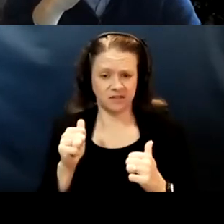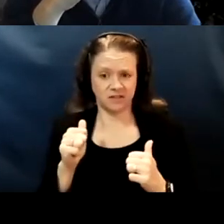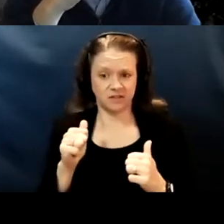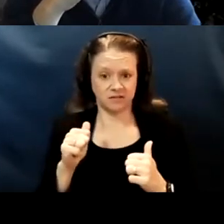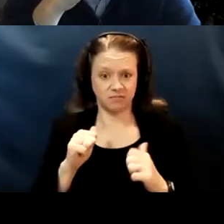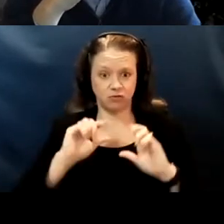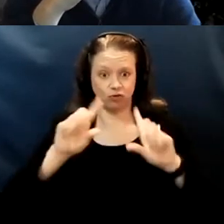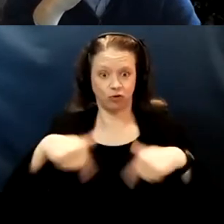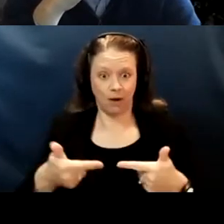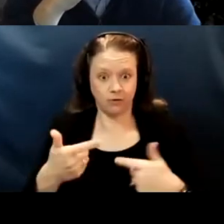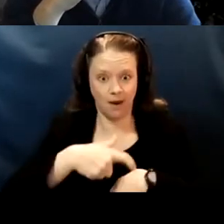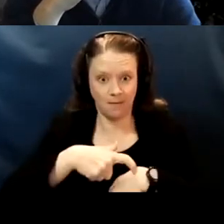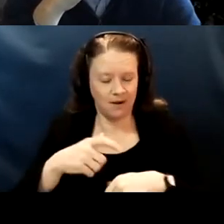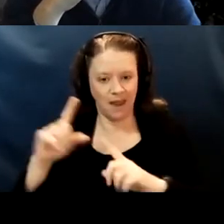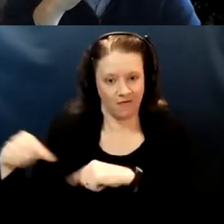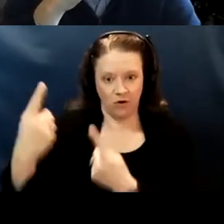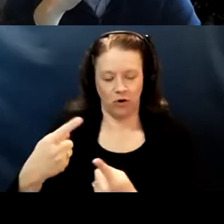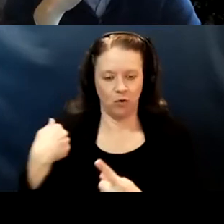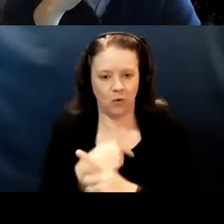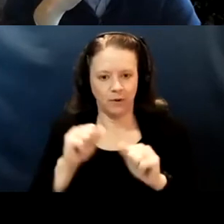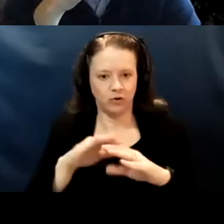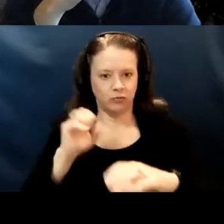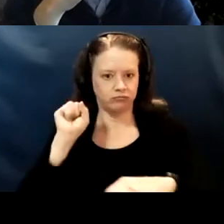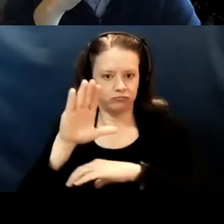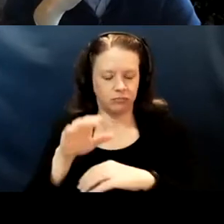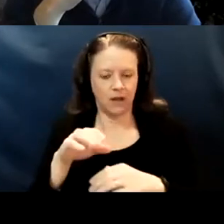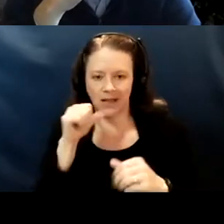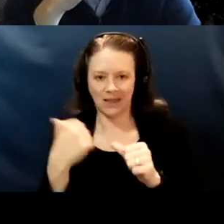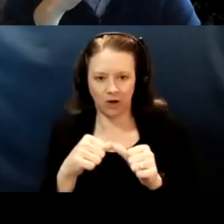we're able to get a letter to the CVAC chair asking that they prioritize